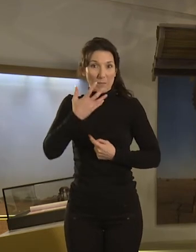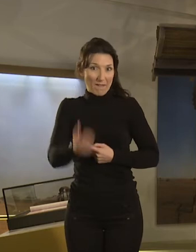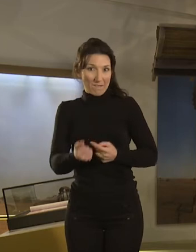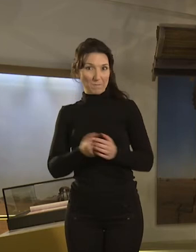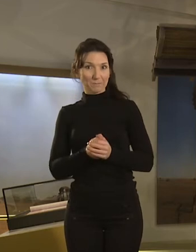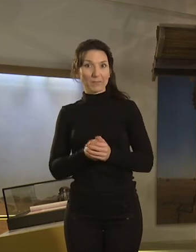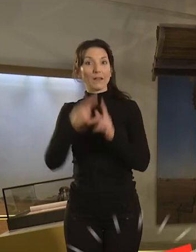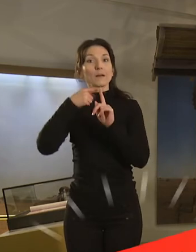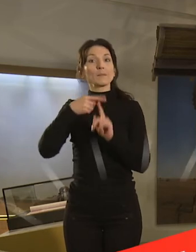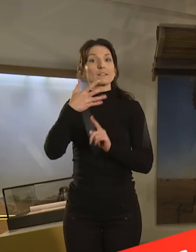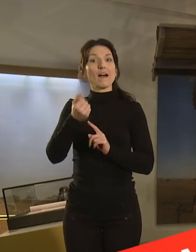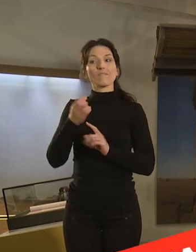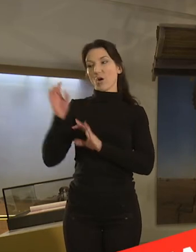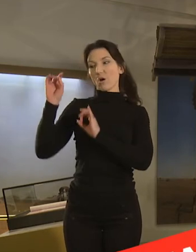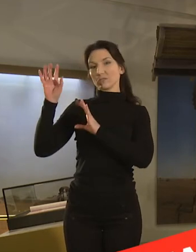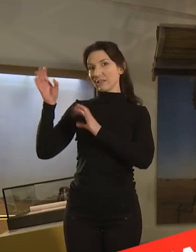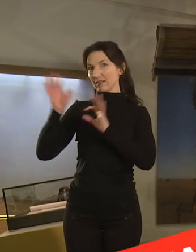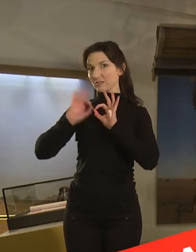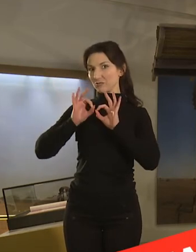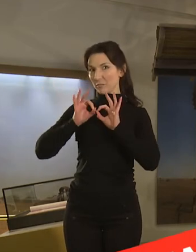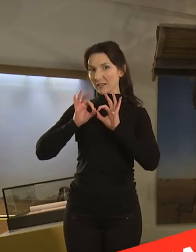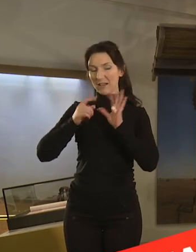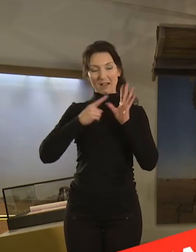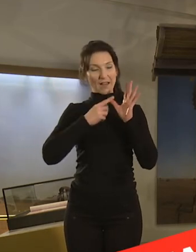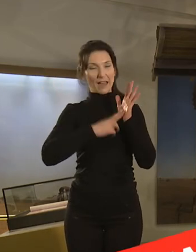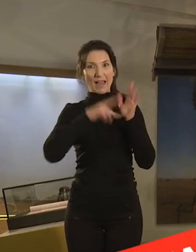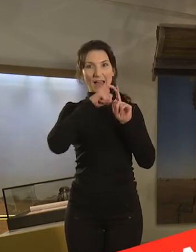joined today by Andrea who’s going to be signing everything that we talk about.